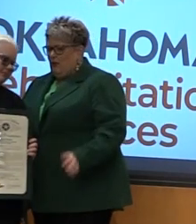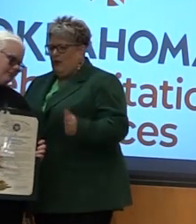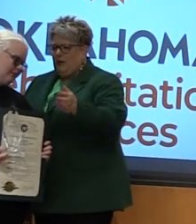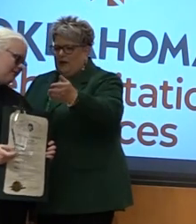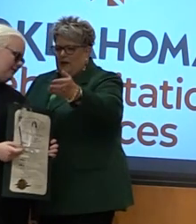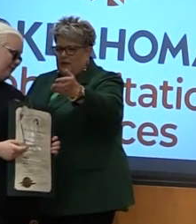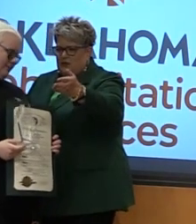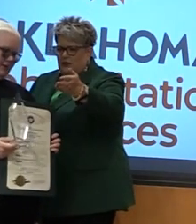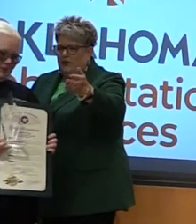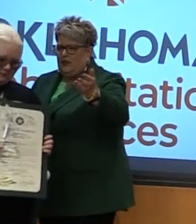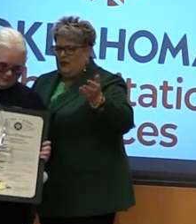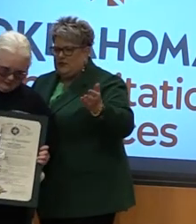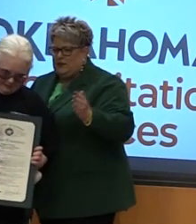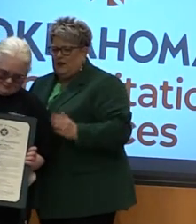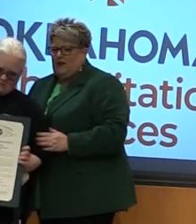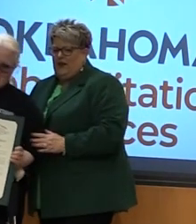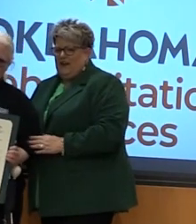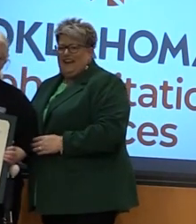Oh can we get a picture, and then you can speak? OK.